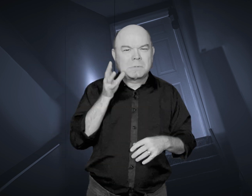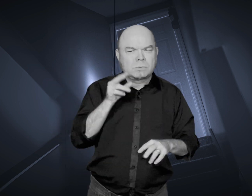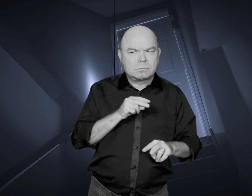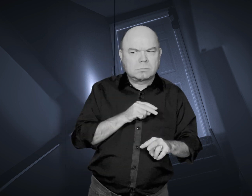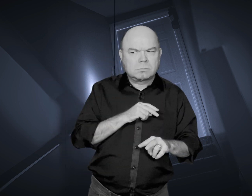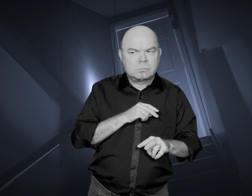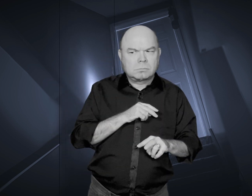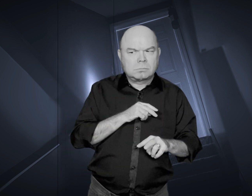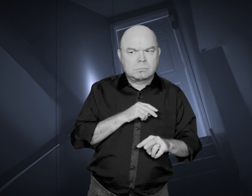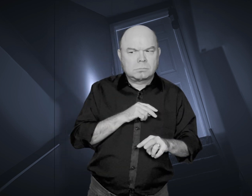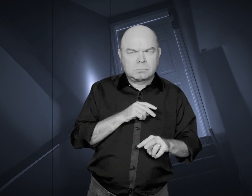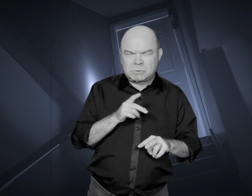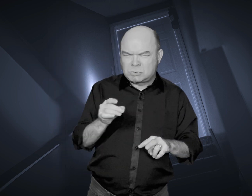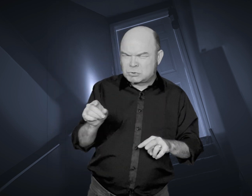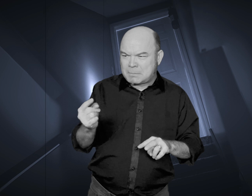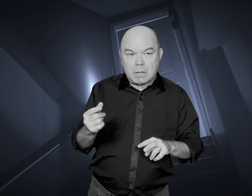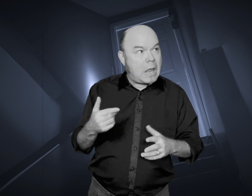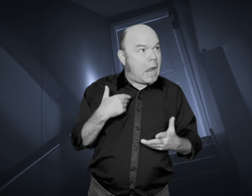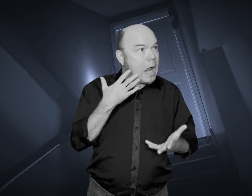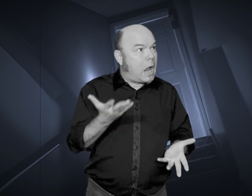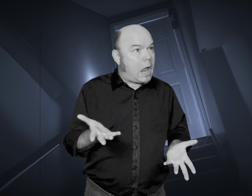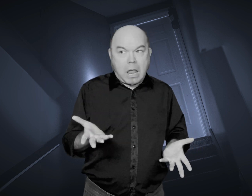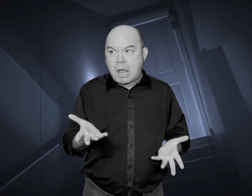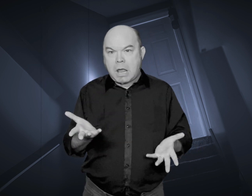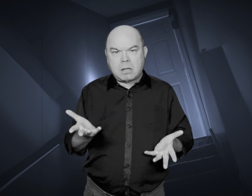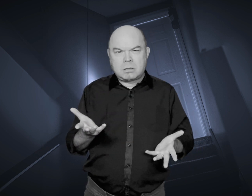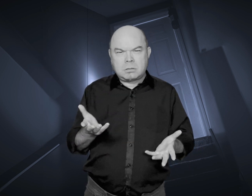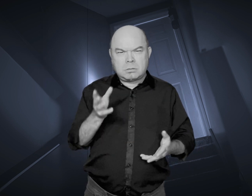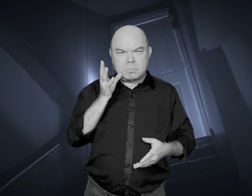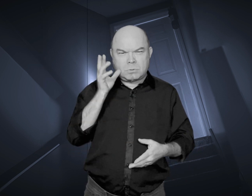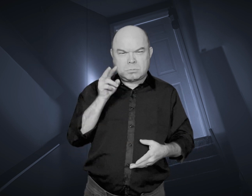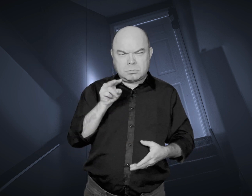Her parents turned to her in alarm, asking, “What did you do?” The child replied, “I don’t know.”